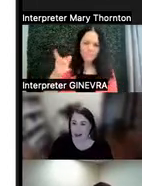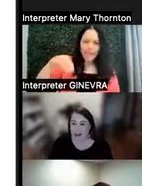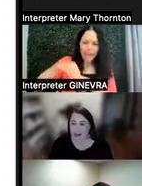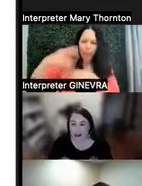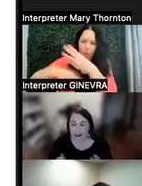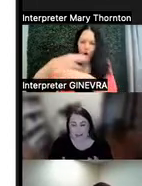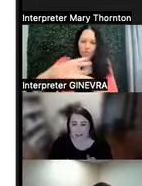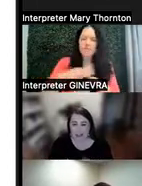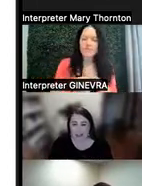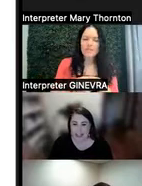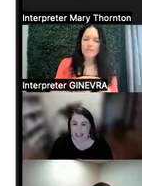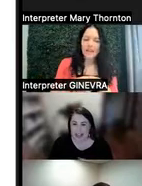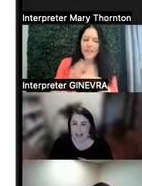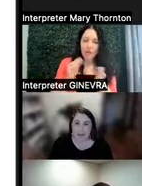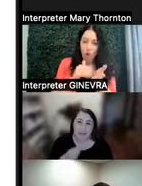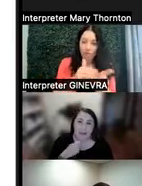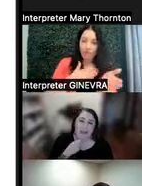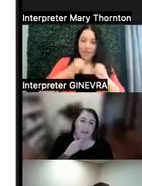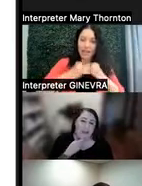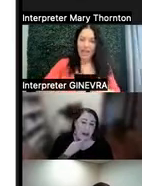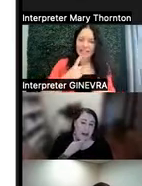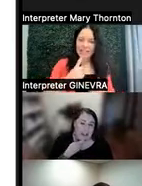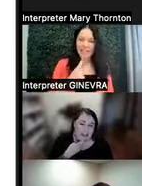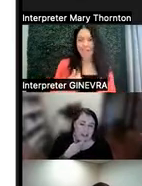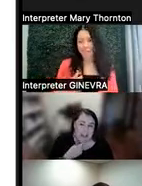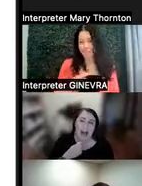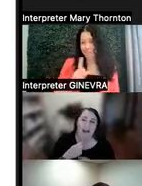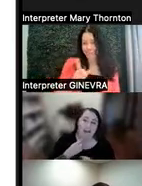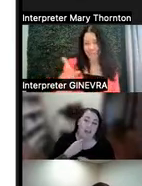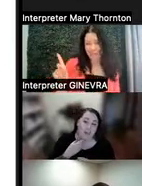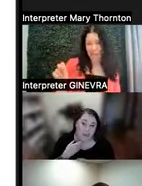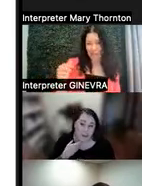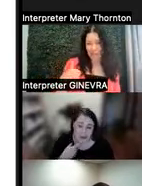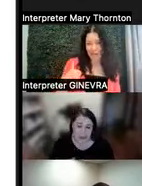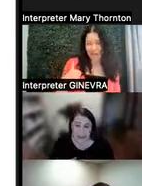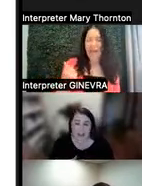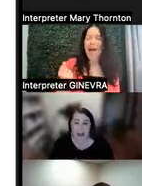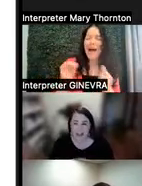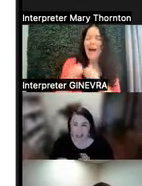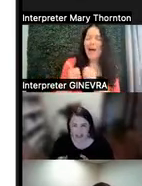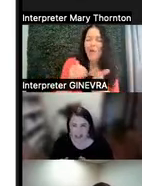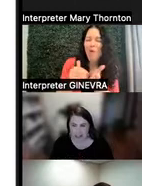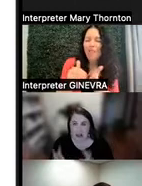And then often my clients say, but do I? Like, how often do people that are not, and then they say,